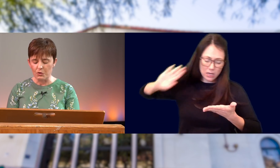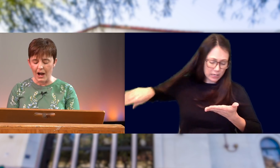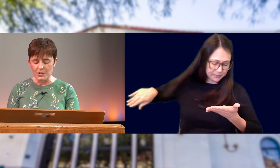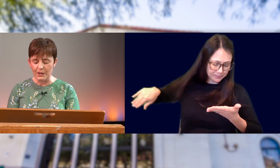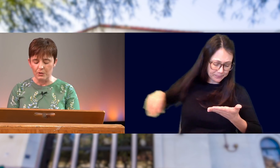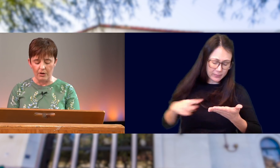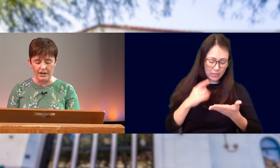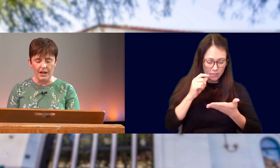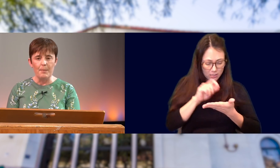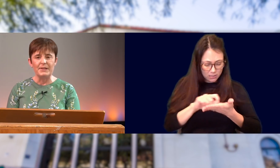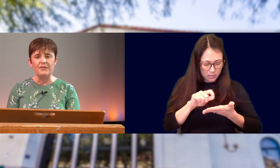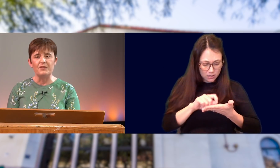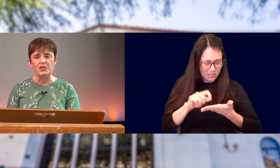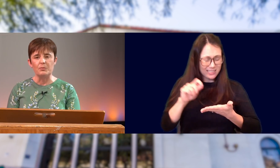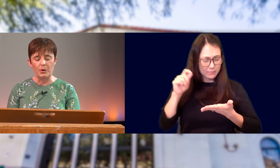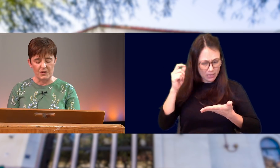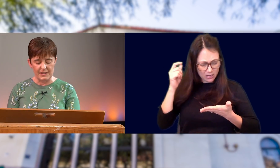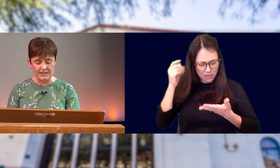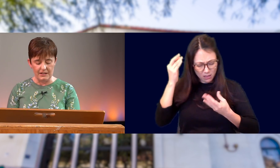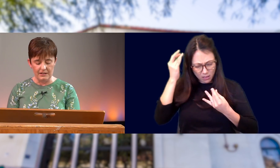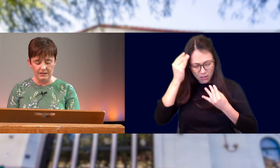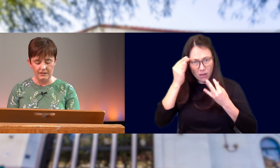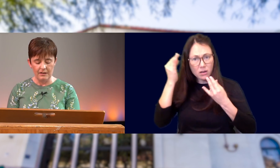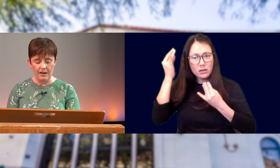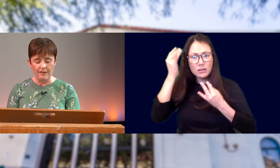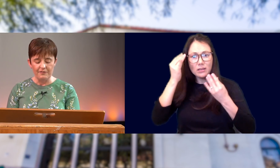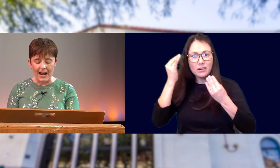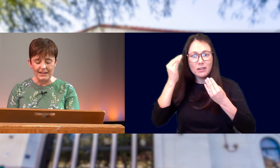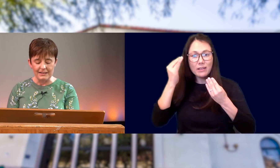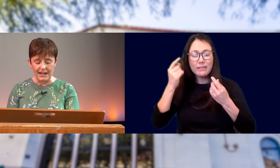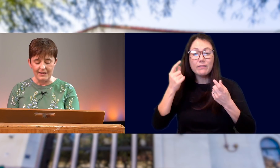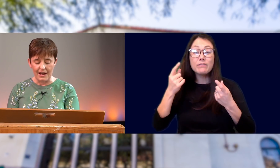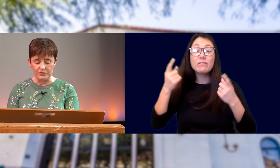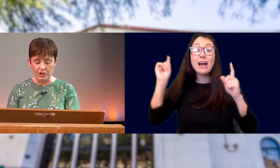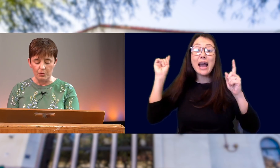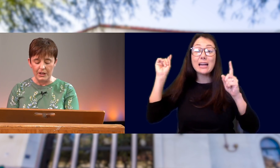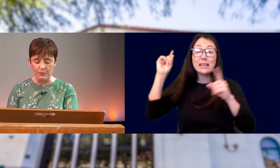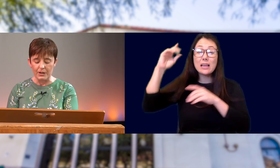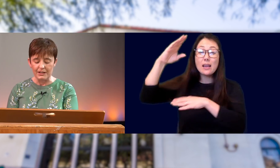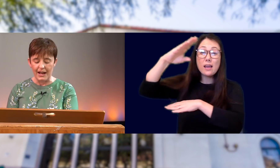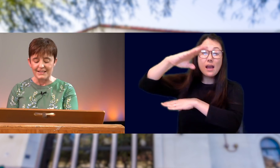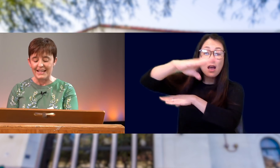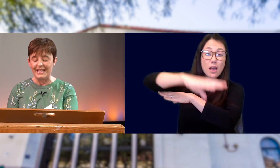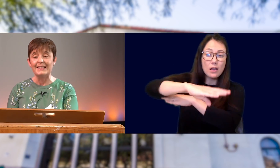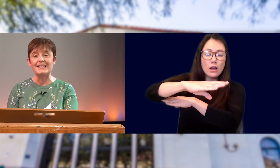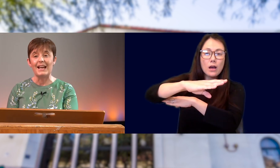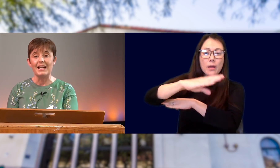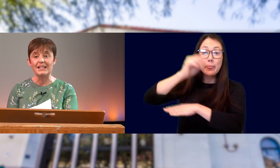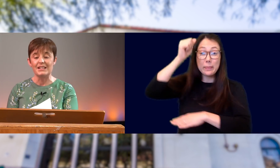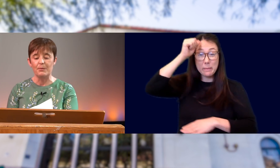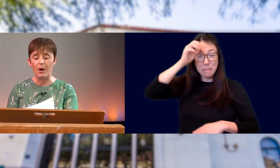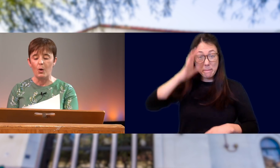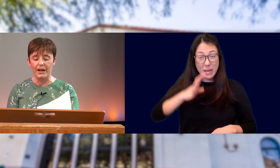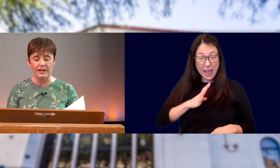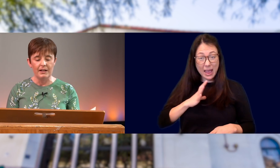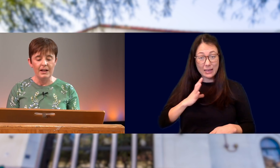HE TRIED TO IGNORE IT, BUT THE VISION PERSISTED. FINALLY, LATE IN THE AFTERNOON HE REALIZED THAT HE, THE SCIENTIST, AND THE POET,